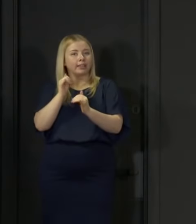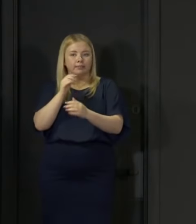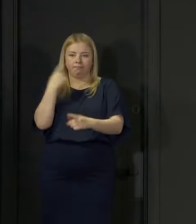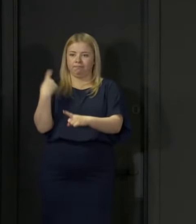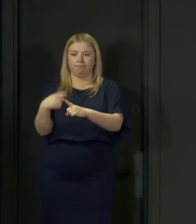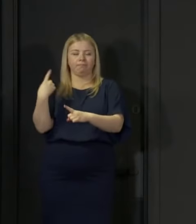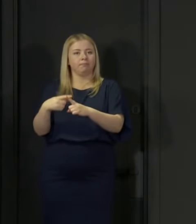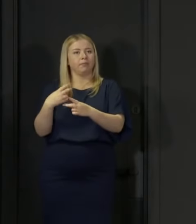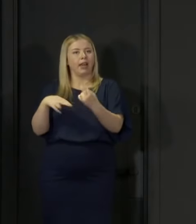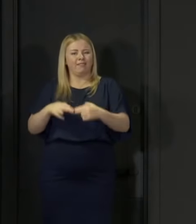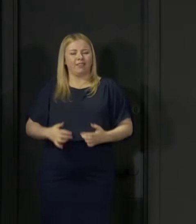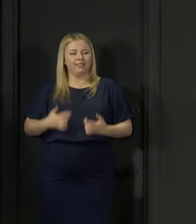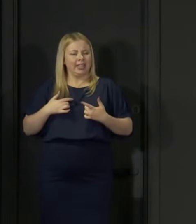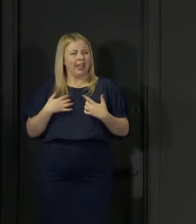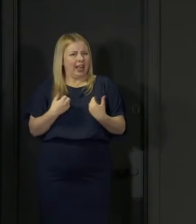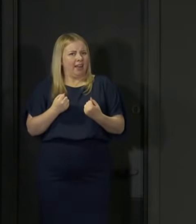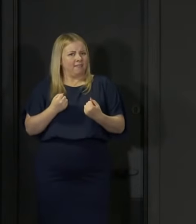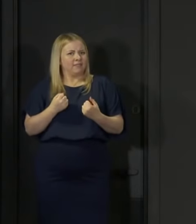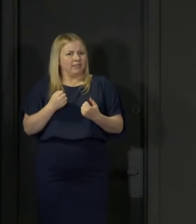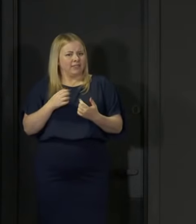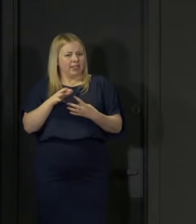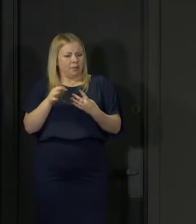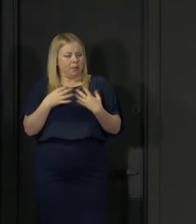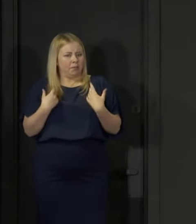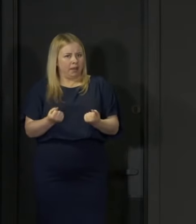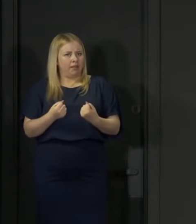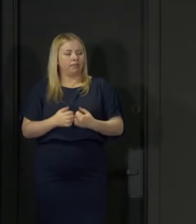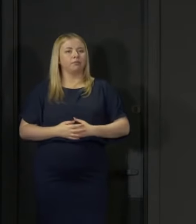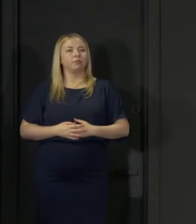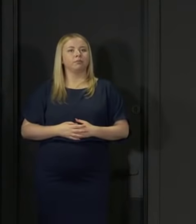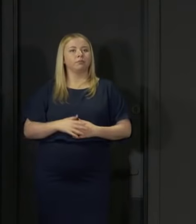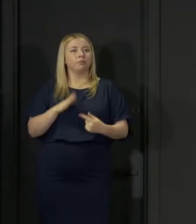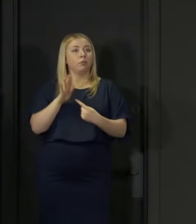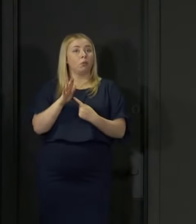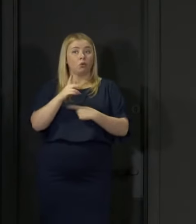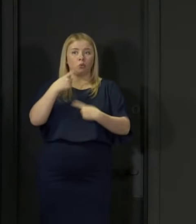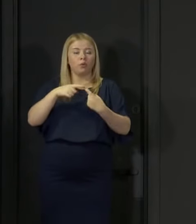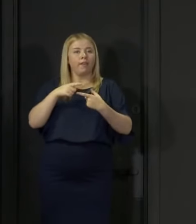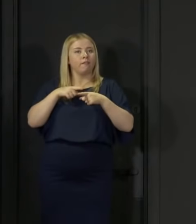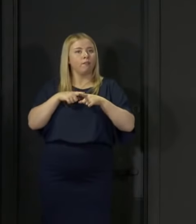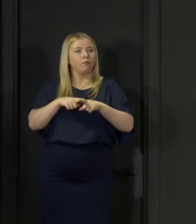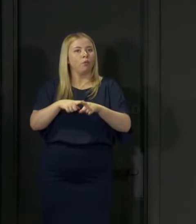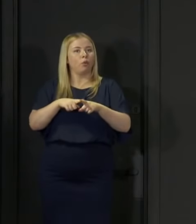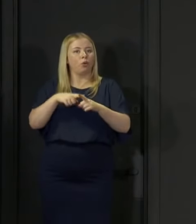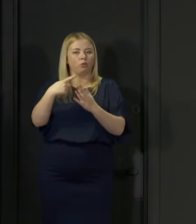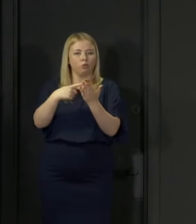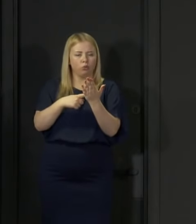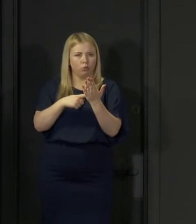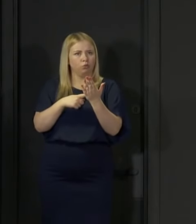you have symptoms of Covid. It's vital that all of us continue to follow these rules because if we don't, we risk allowing